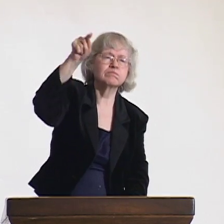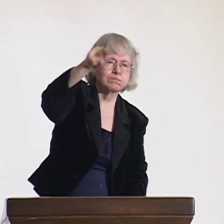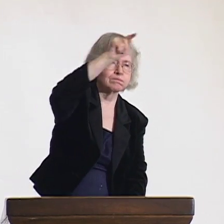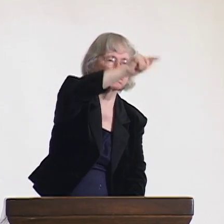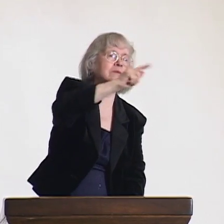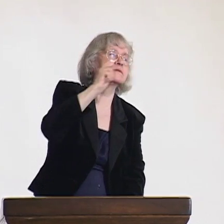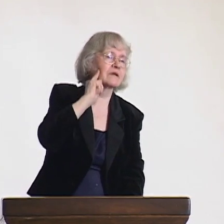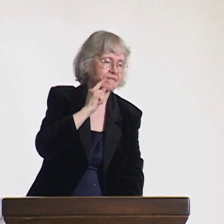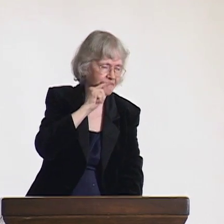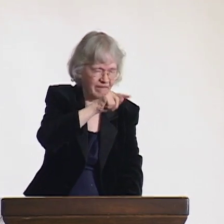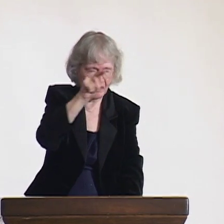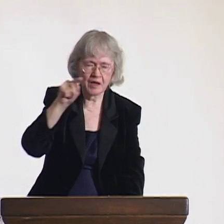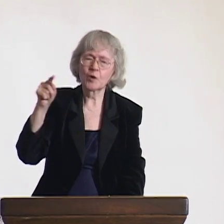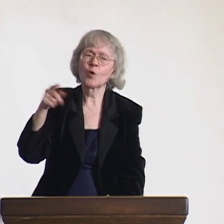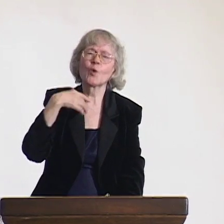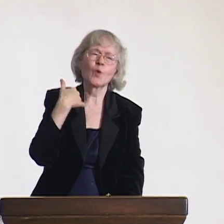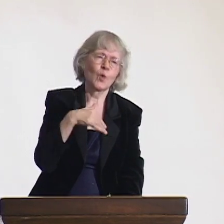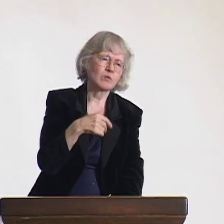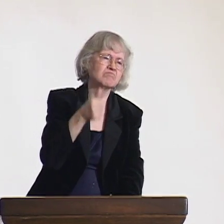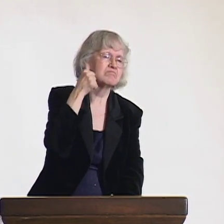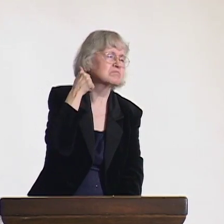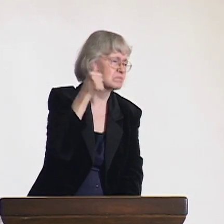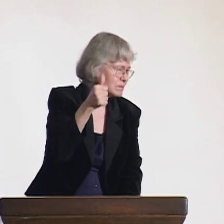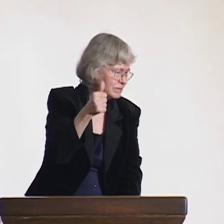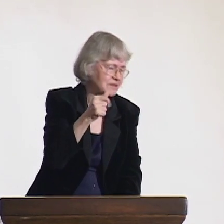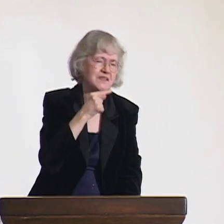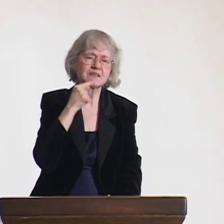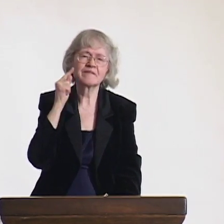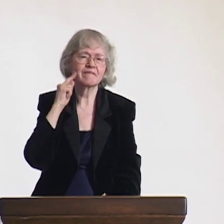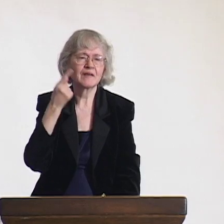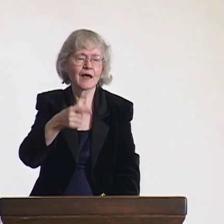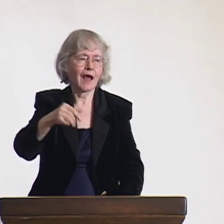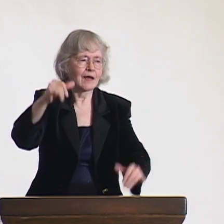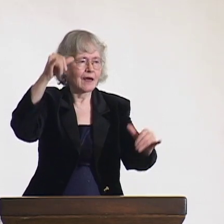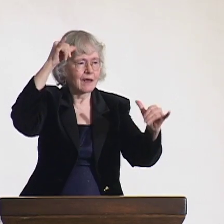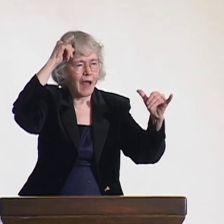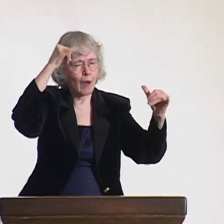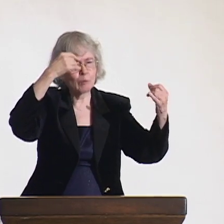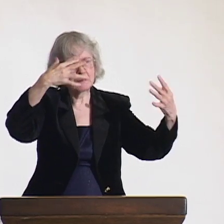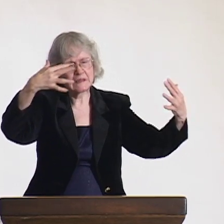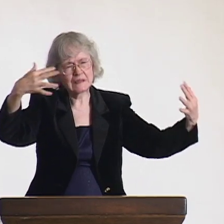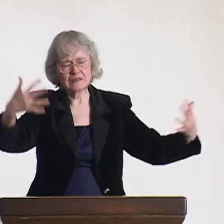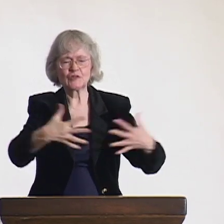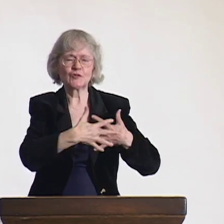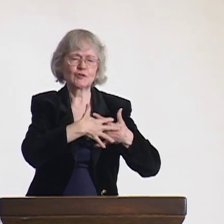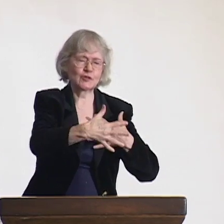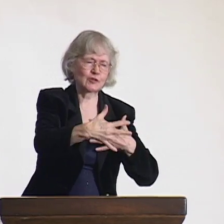They also had many livestock and many wives.